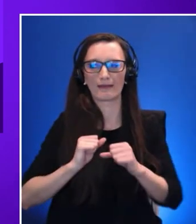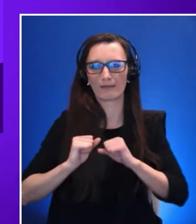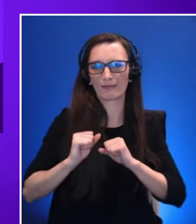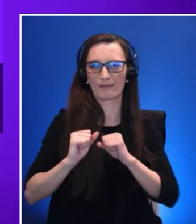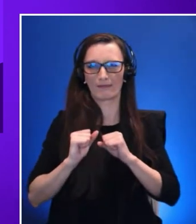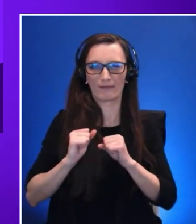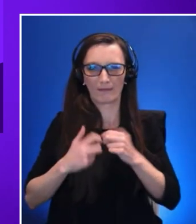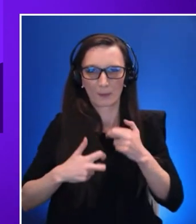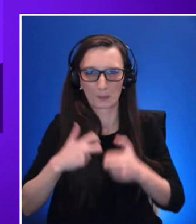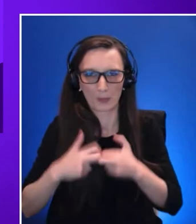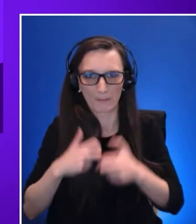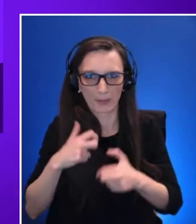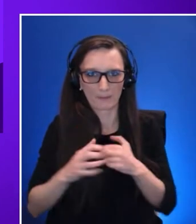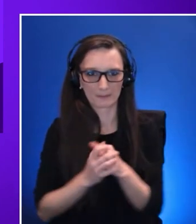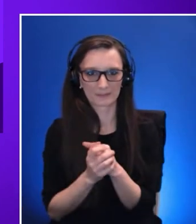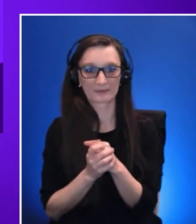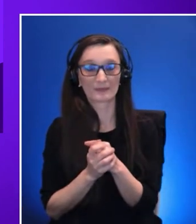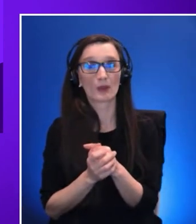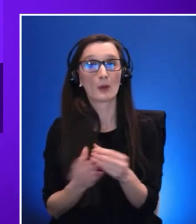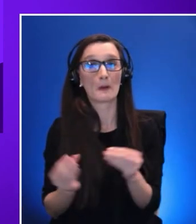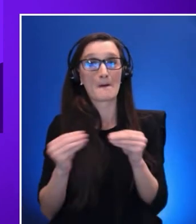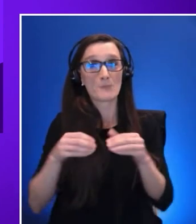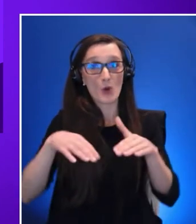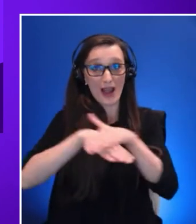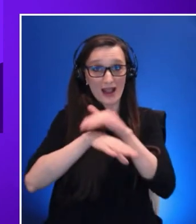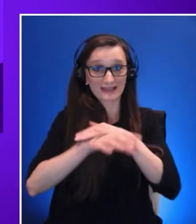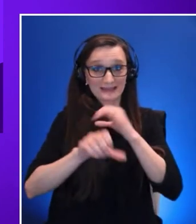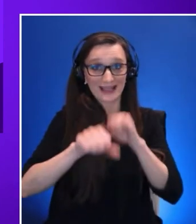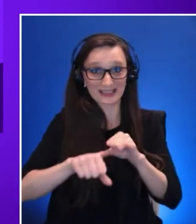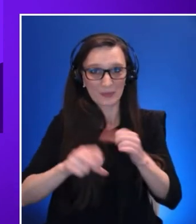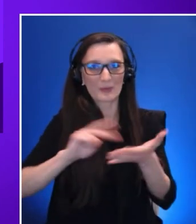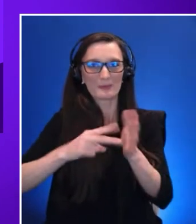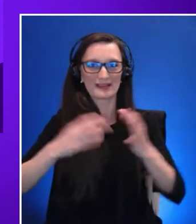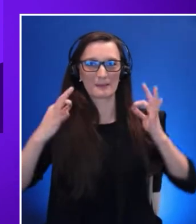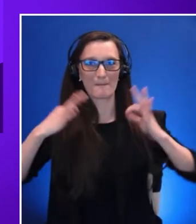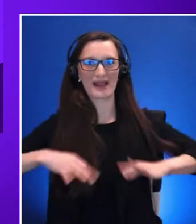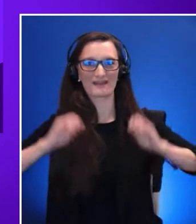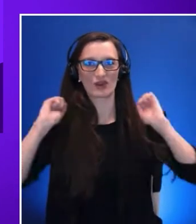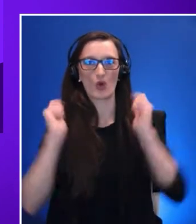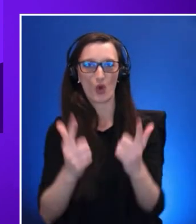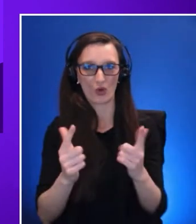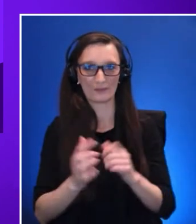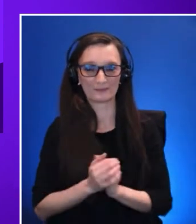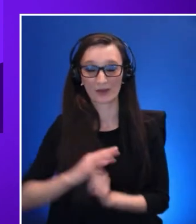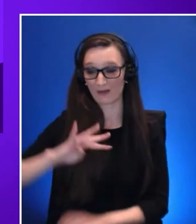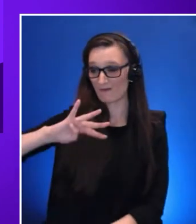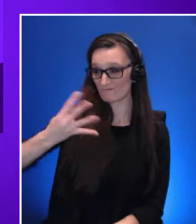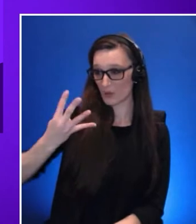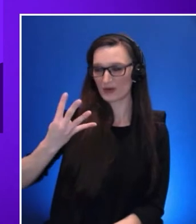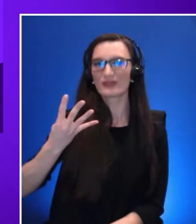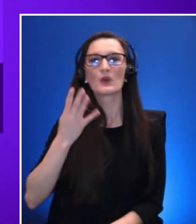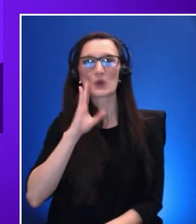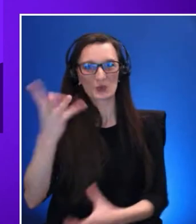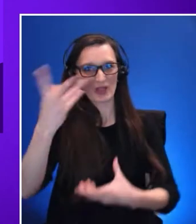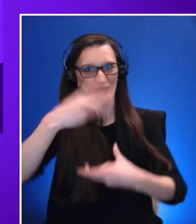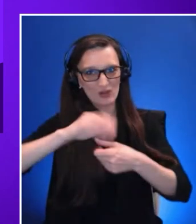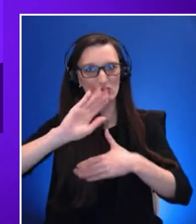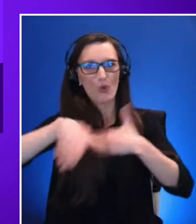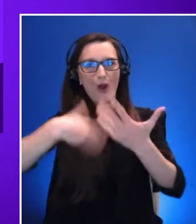everyone fourth benefit it is inclusive to all people and prevent our people from being left